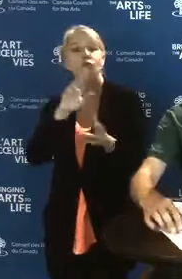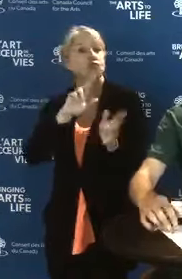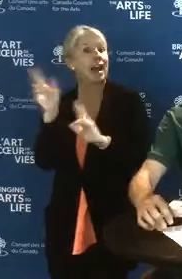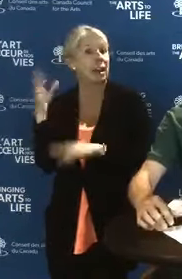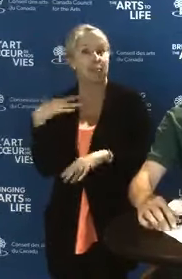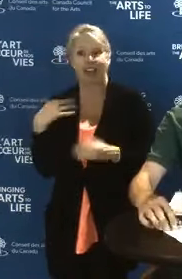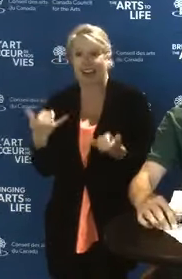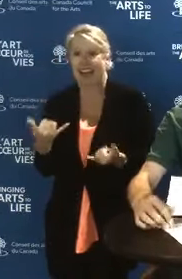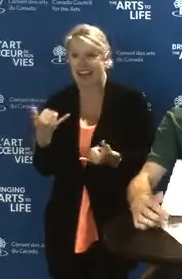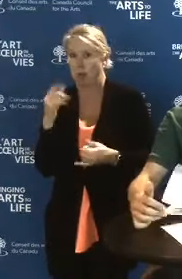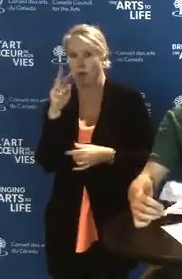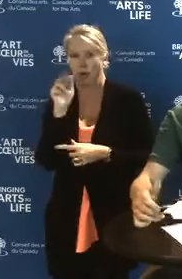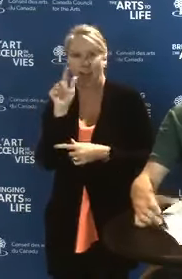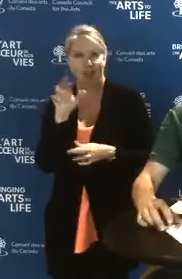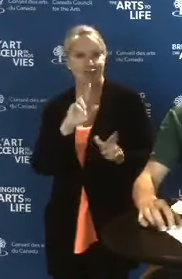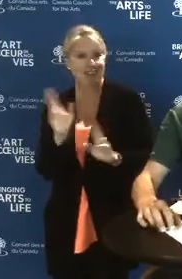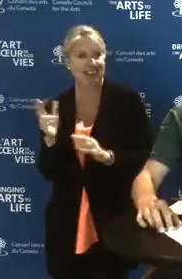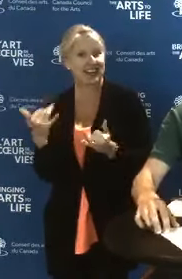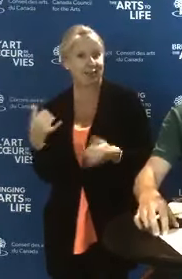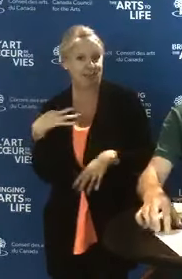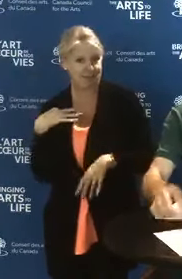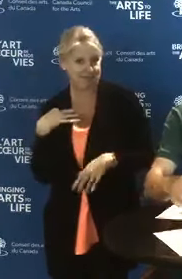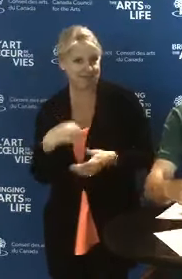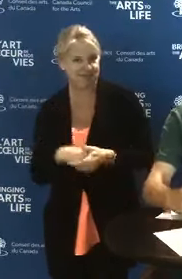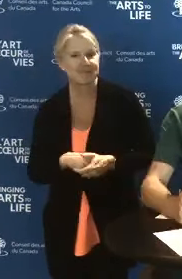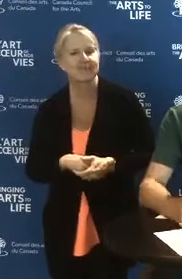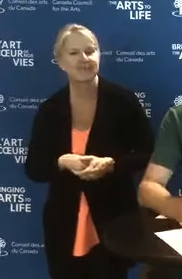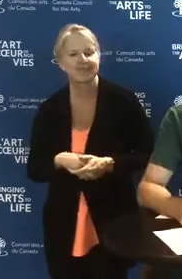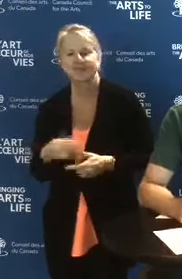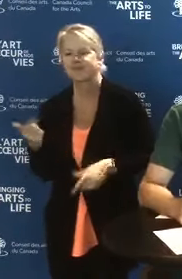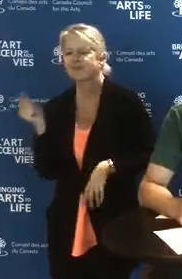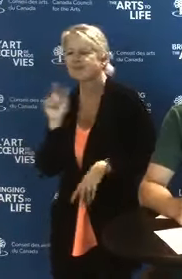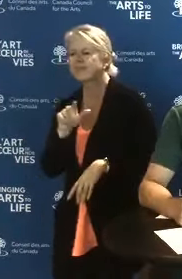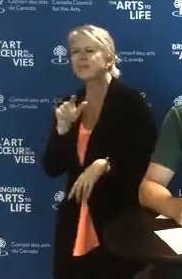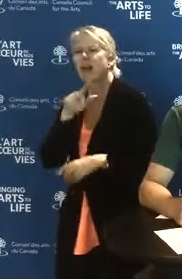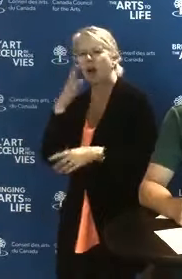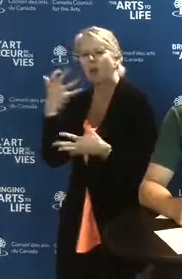We just want to loop back and remind you about the component within digital literacy